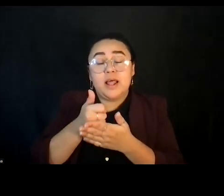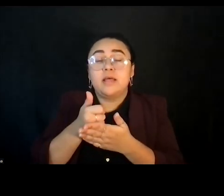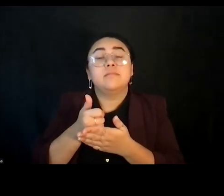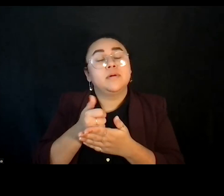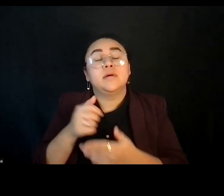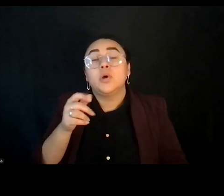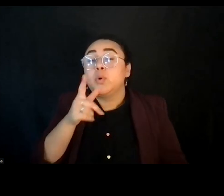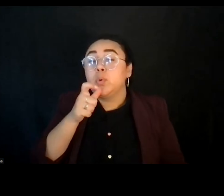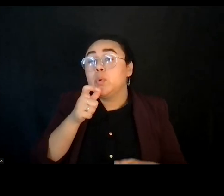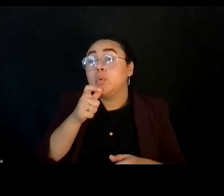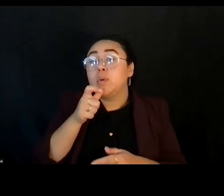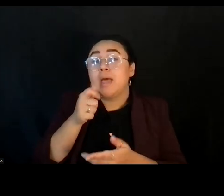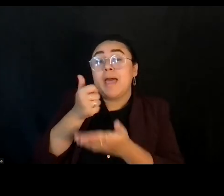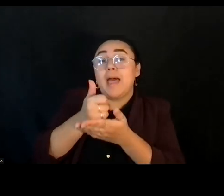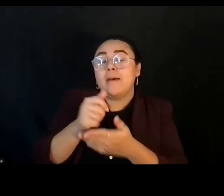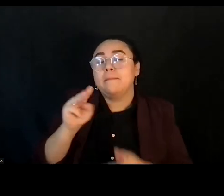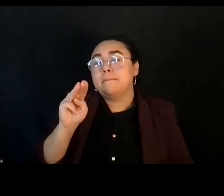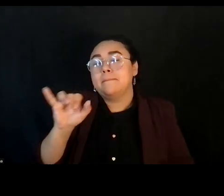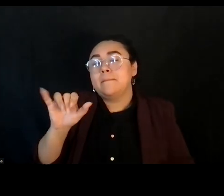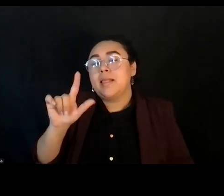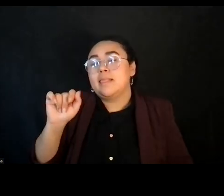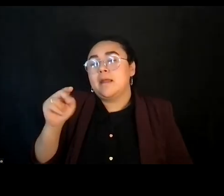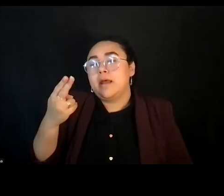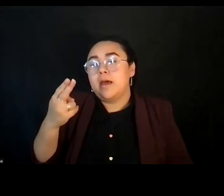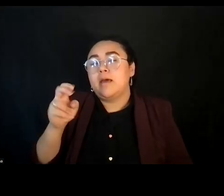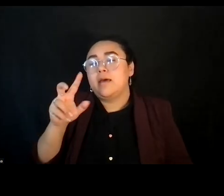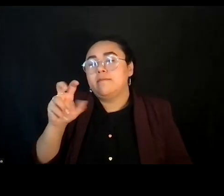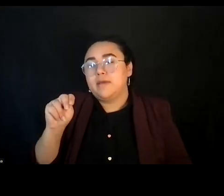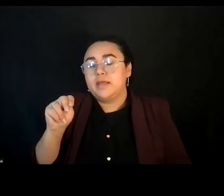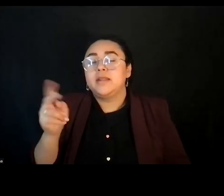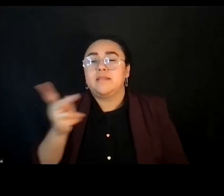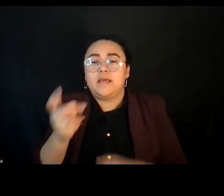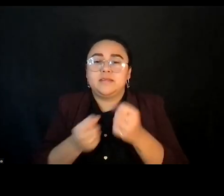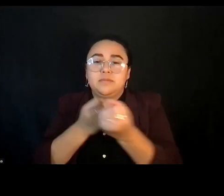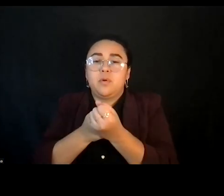Mylanah and Evan are amazing at supporting folks. You can put in a chat or direct message them.